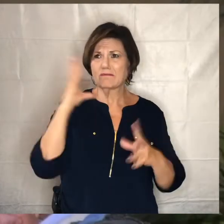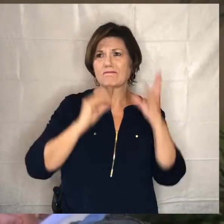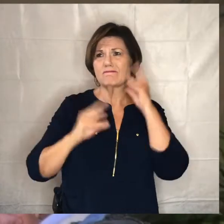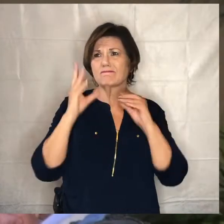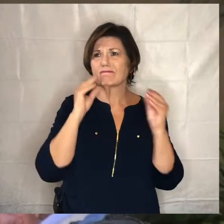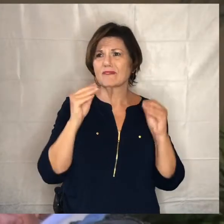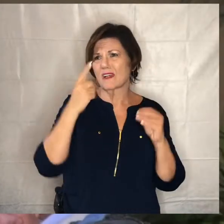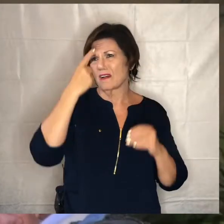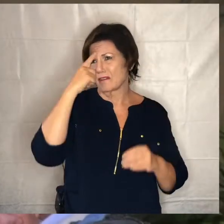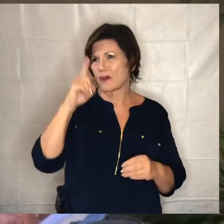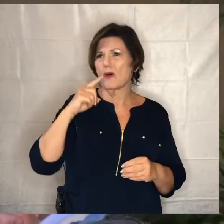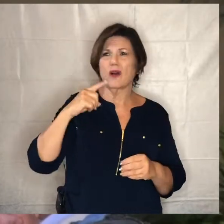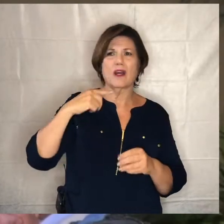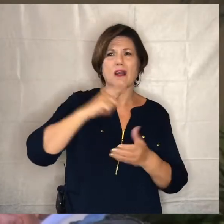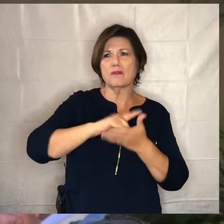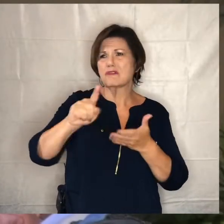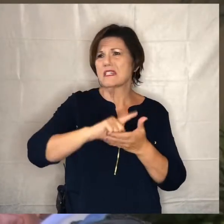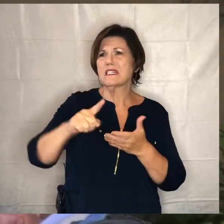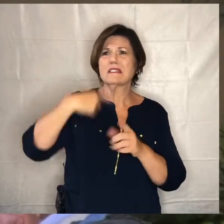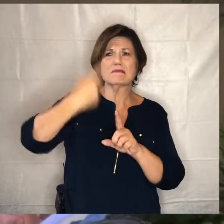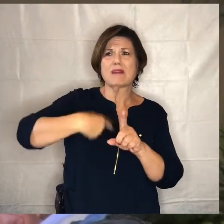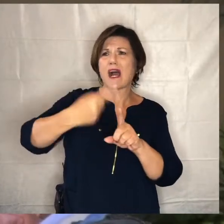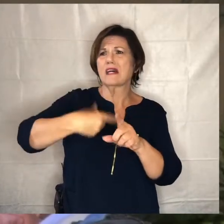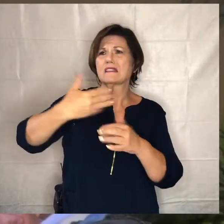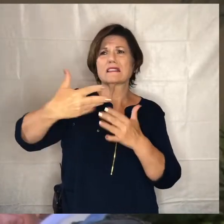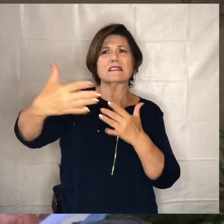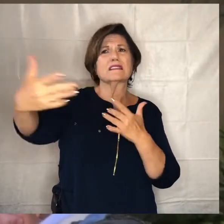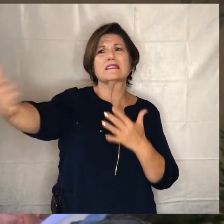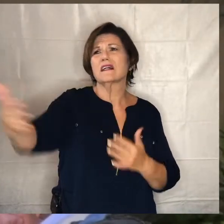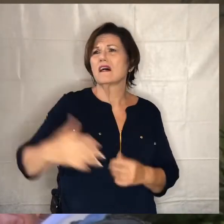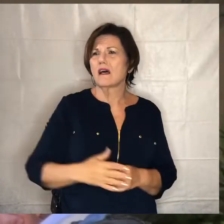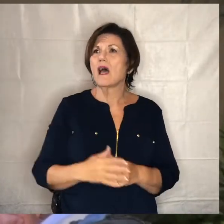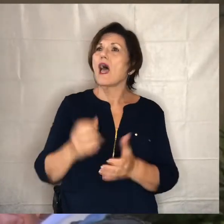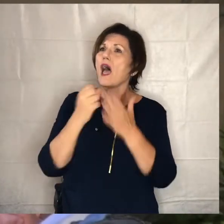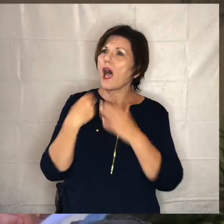weeks and months and however long this is so god help us to be your people